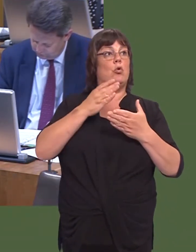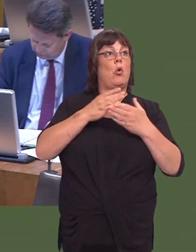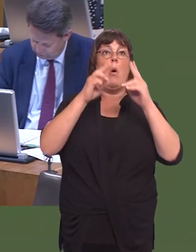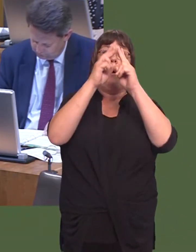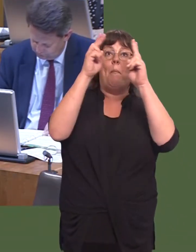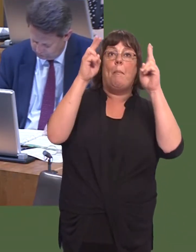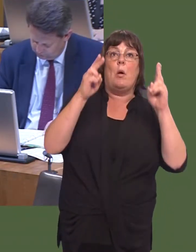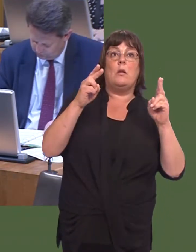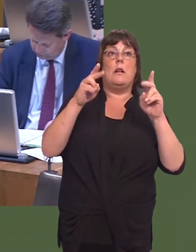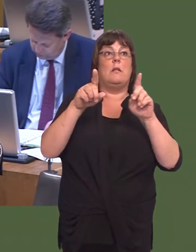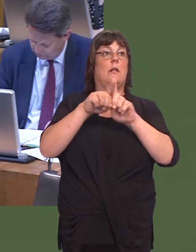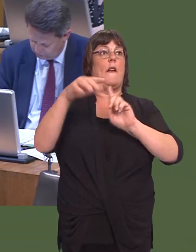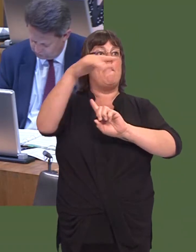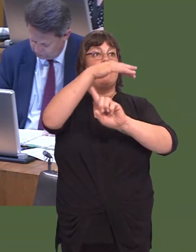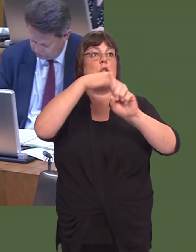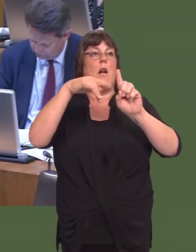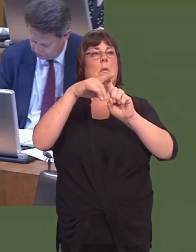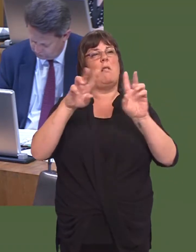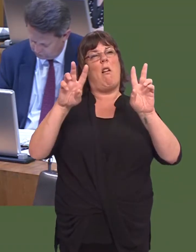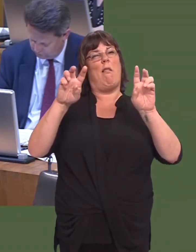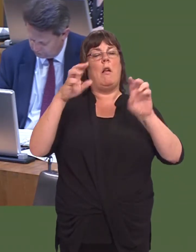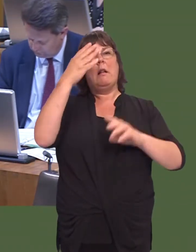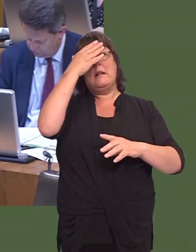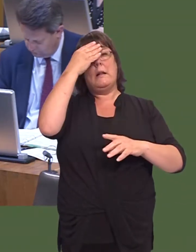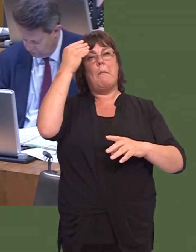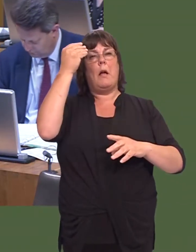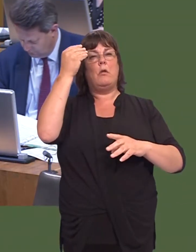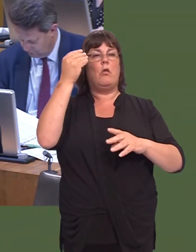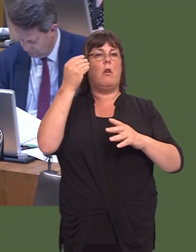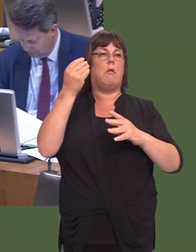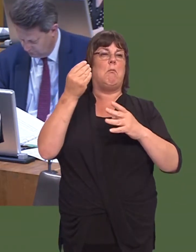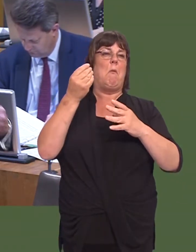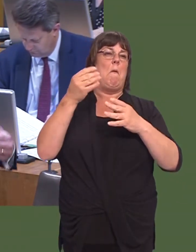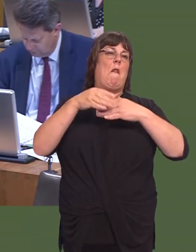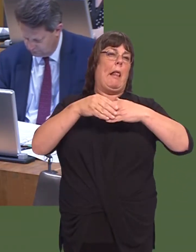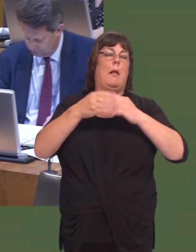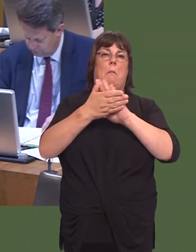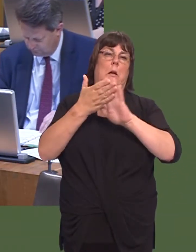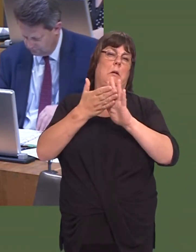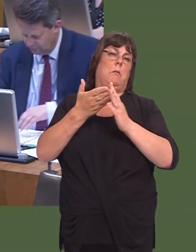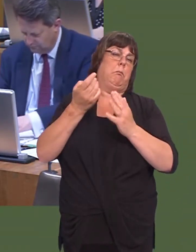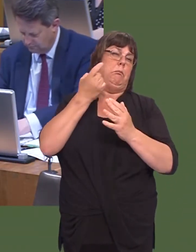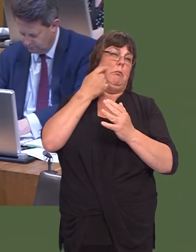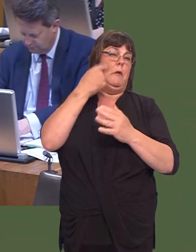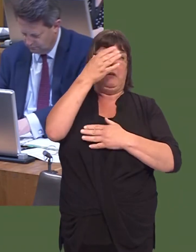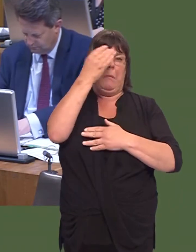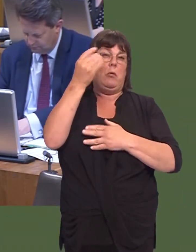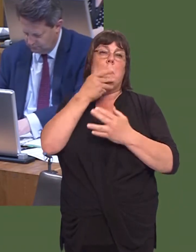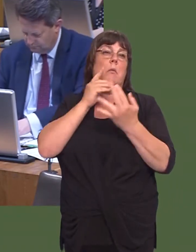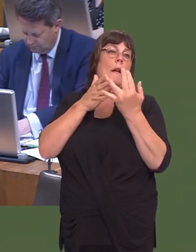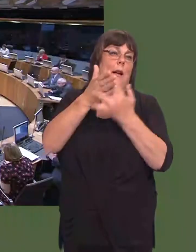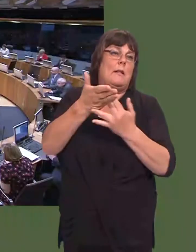and environments dementia friendly, to enable people to live as normal a life as they can